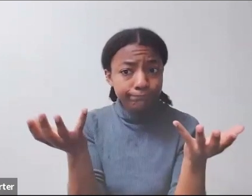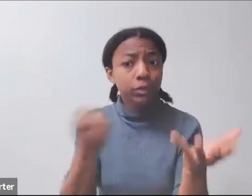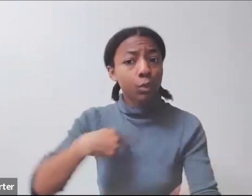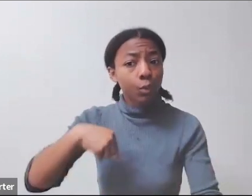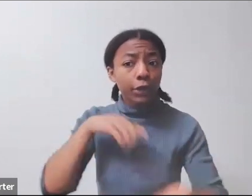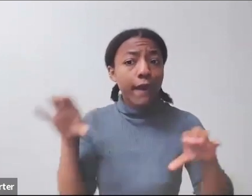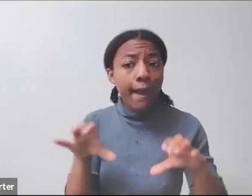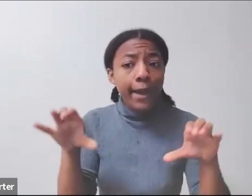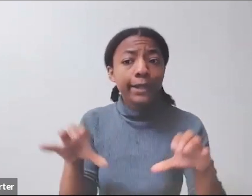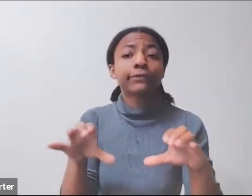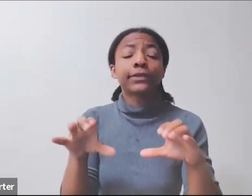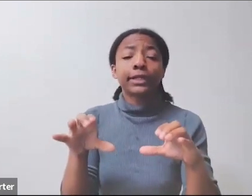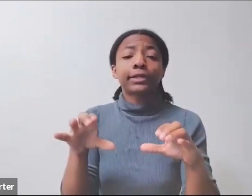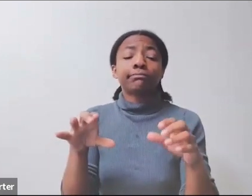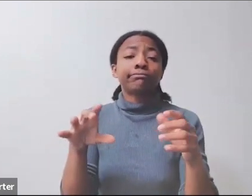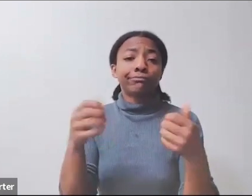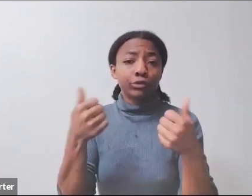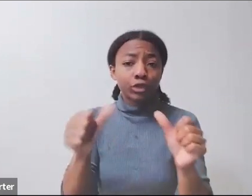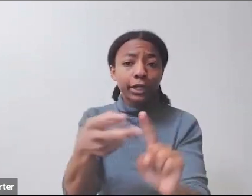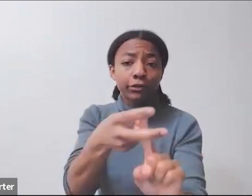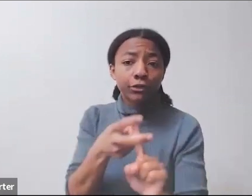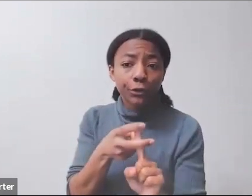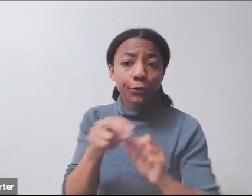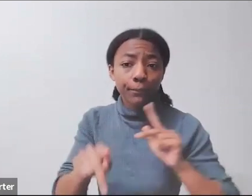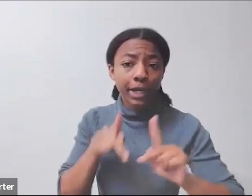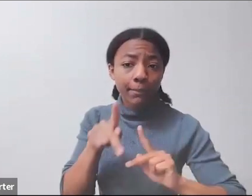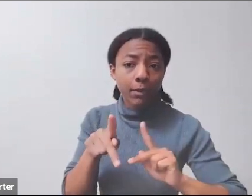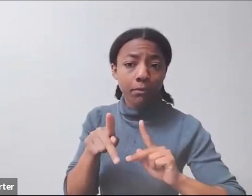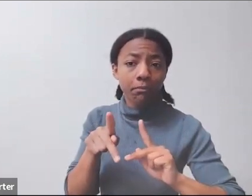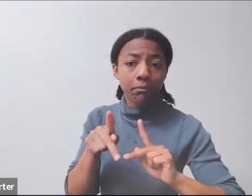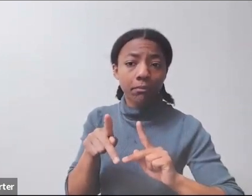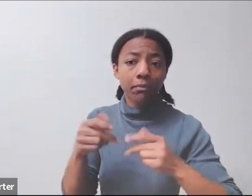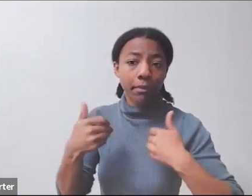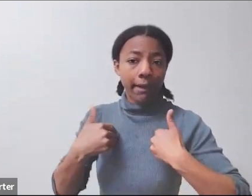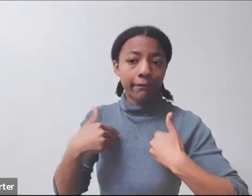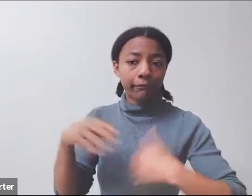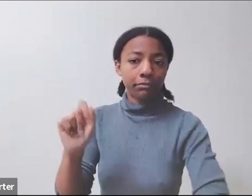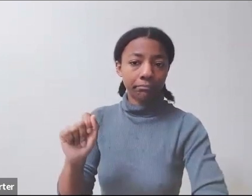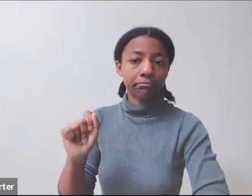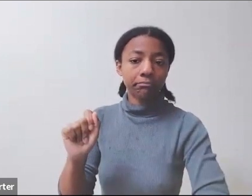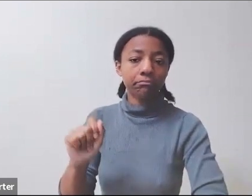Quite a few people at USAID do have disabilities, but we're certainly not at the-- We haven't met our targets and so we're always trying